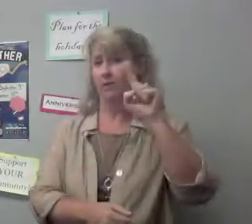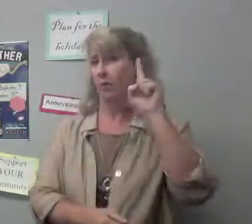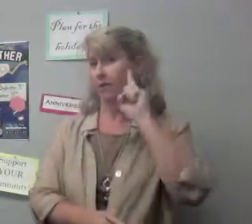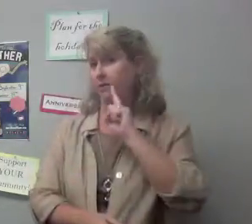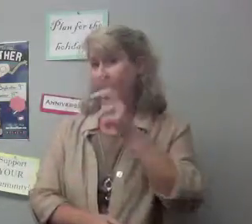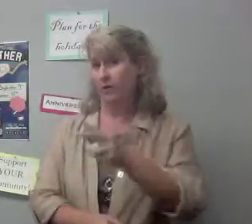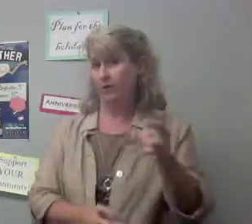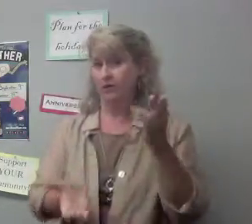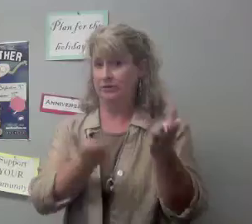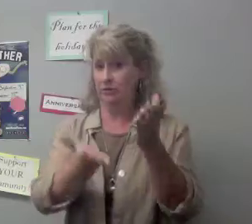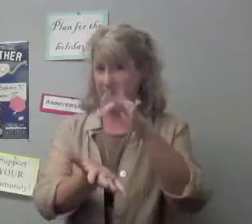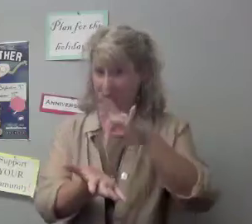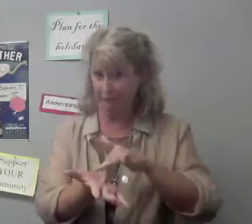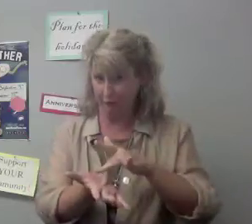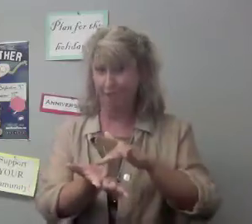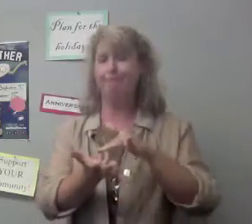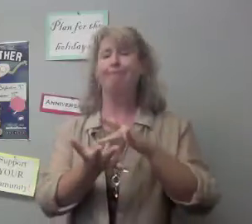for the Deaf and Hard of Hearing Service Center.